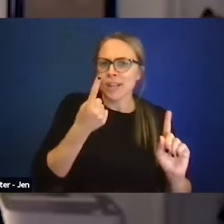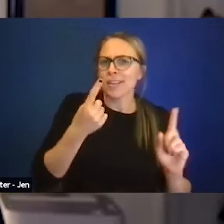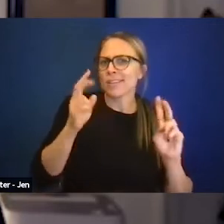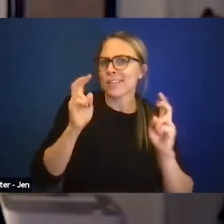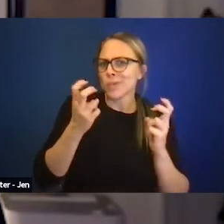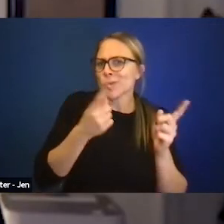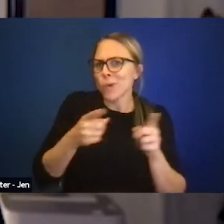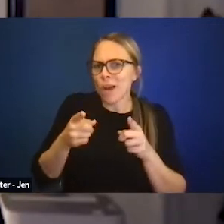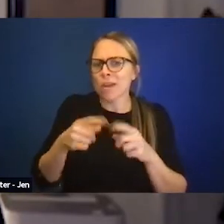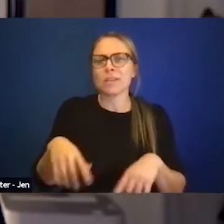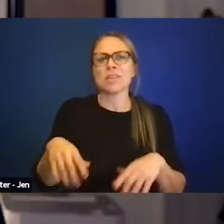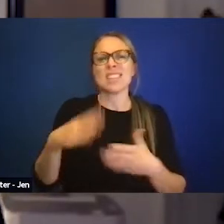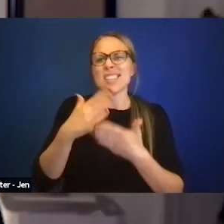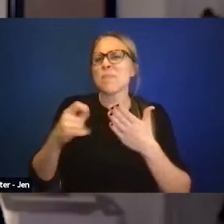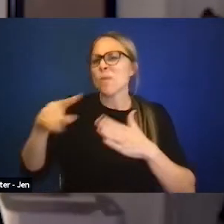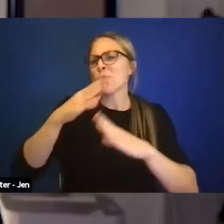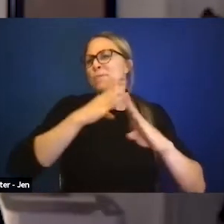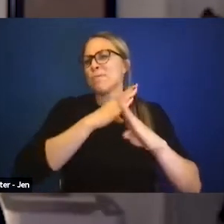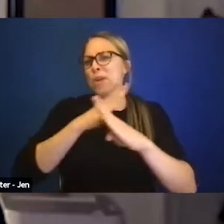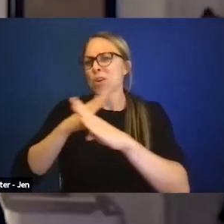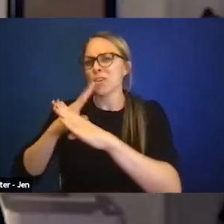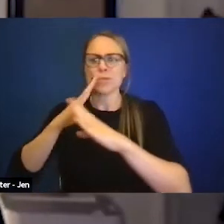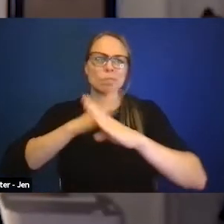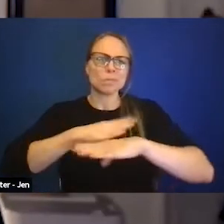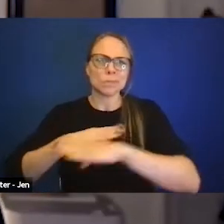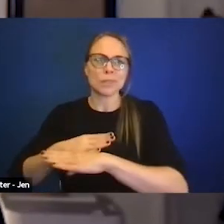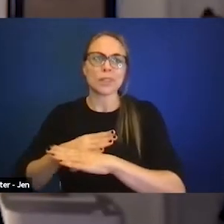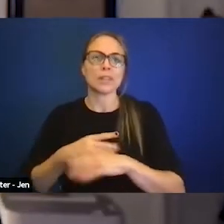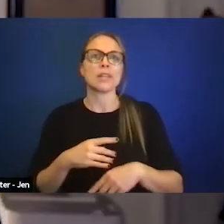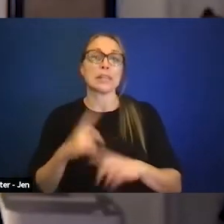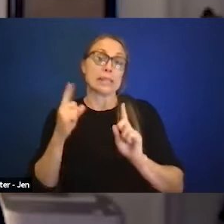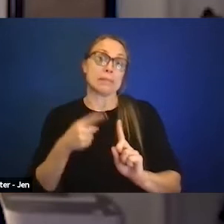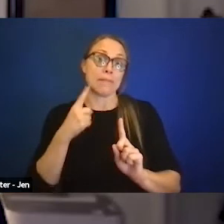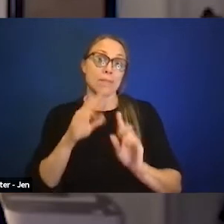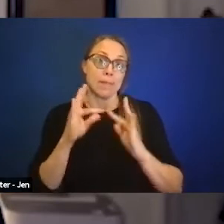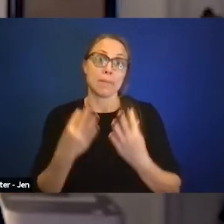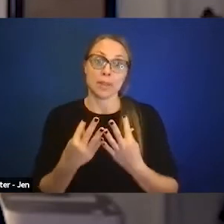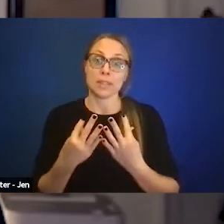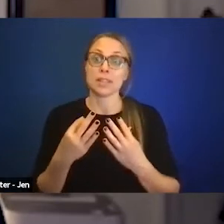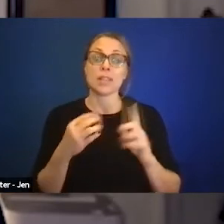to help break down some of these barriers, particularly for families of non-disabled kids